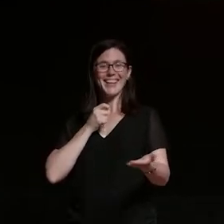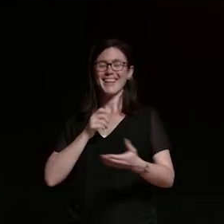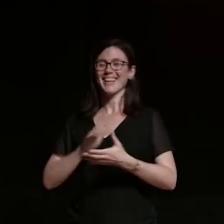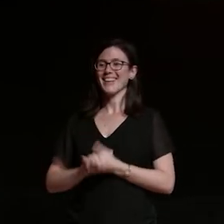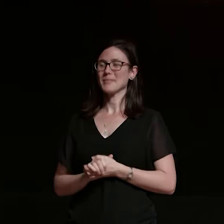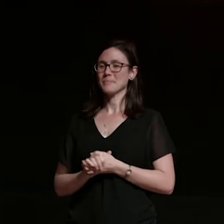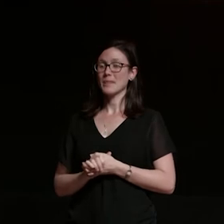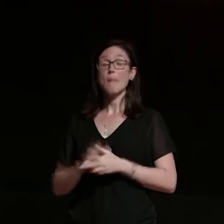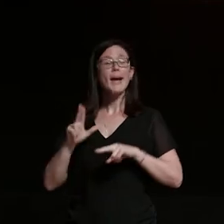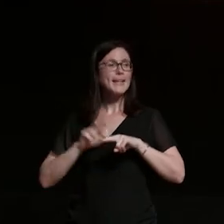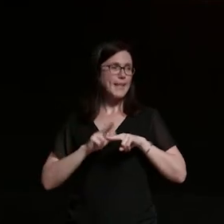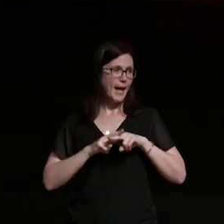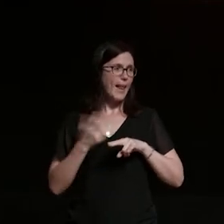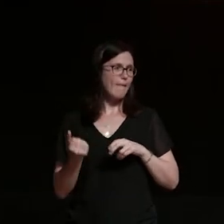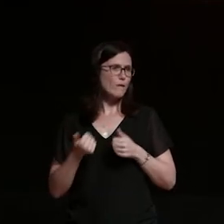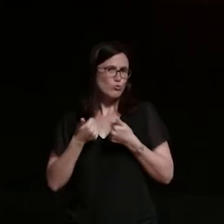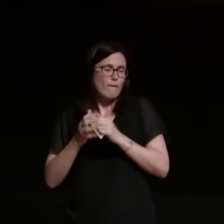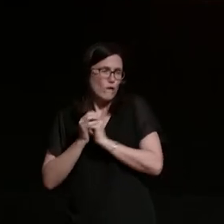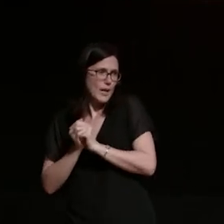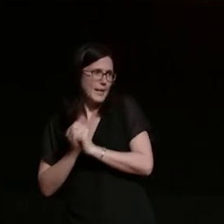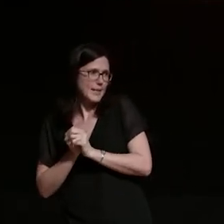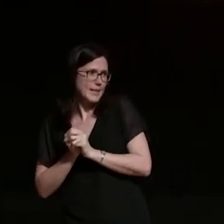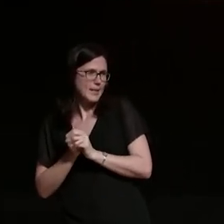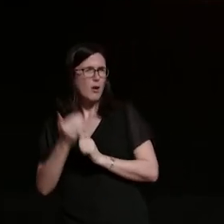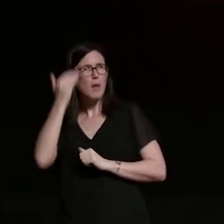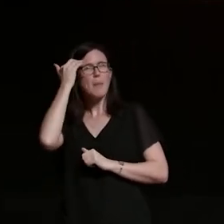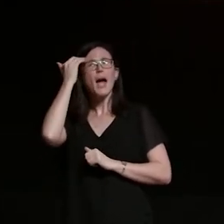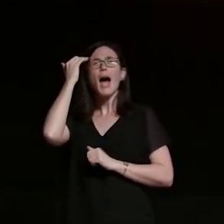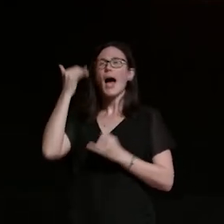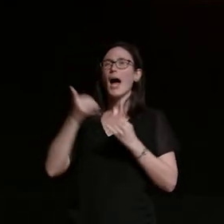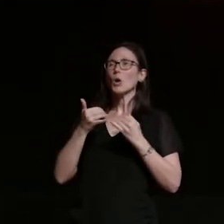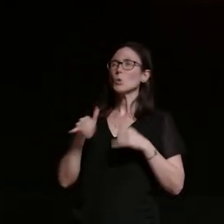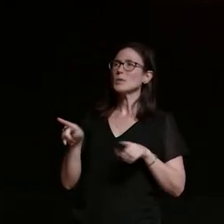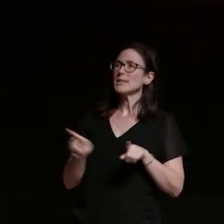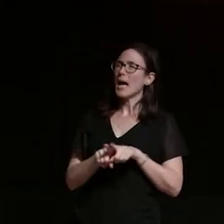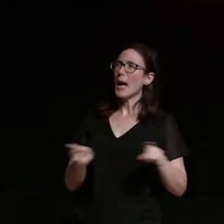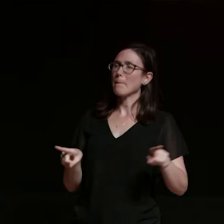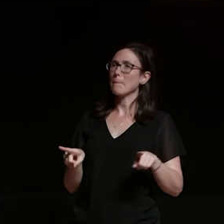a good friend that um your uncle reminds me of uh is a good friend to my dad his name is mike